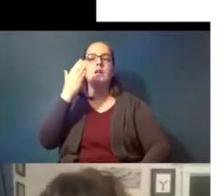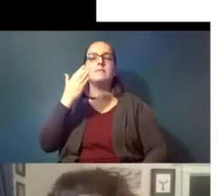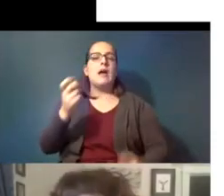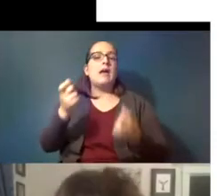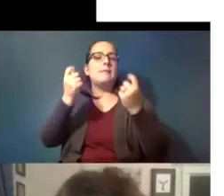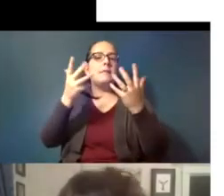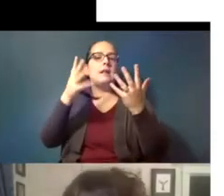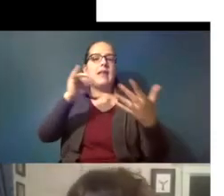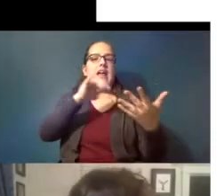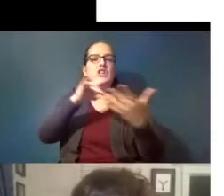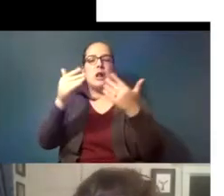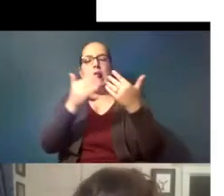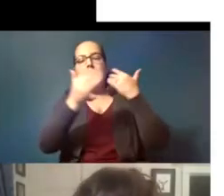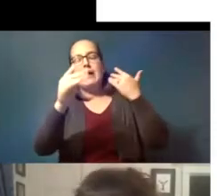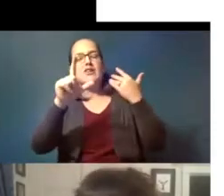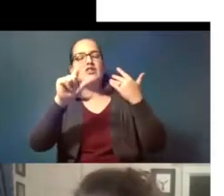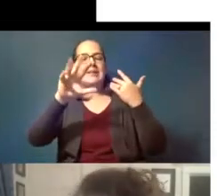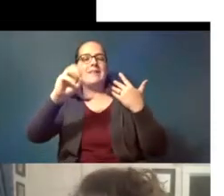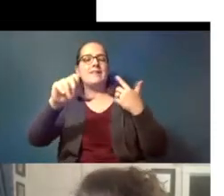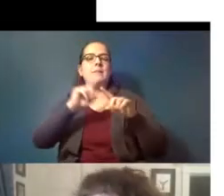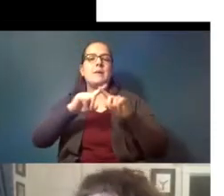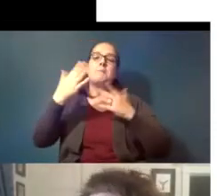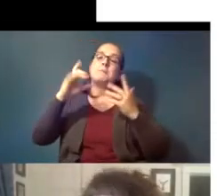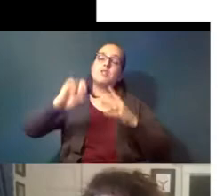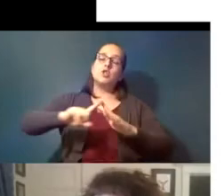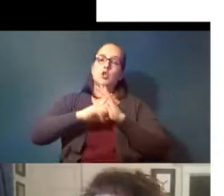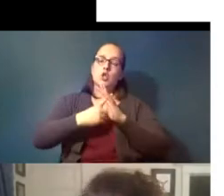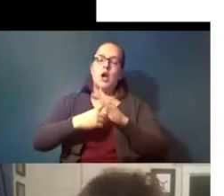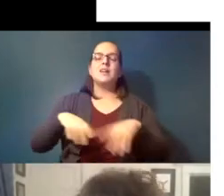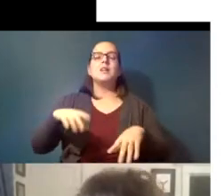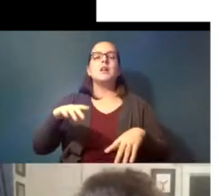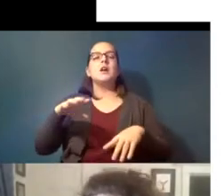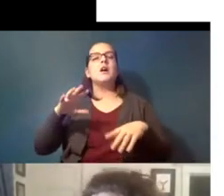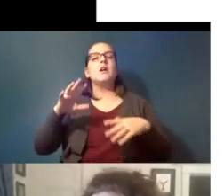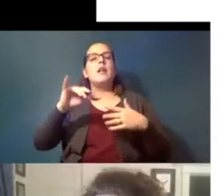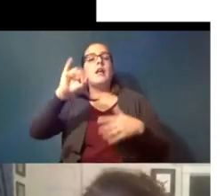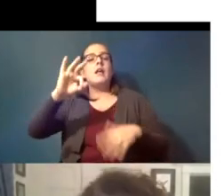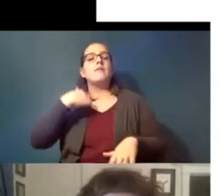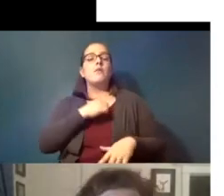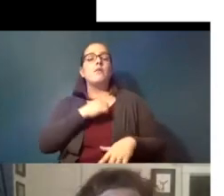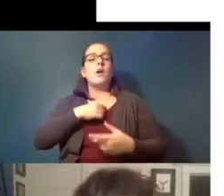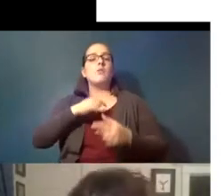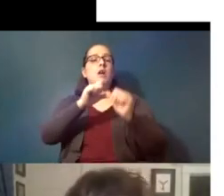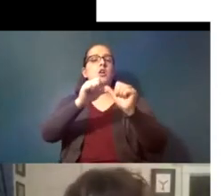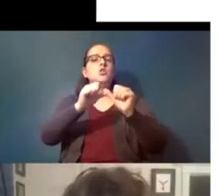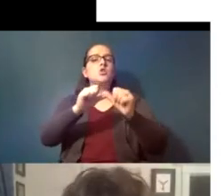go beyond 2050 but they probably should start to um that if we can continue business as usual